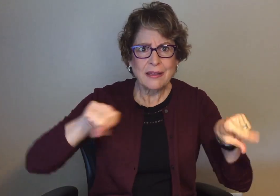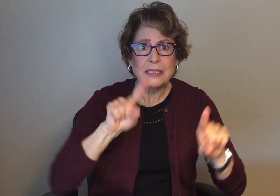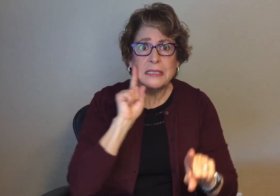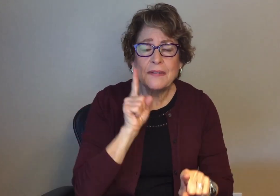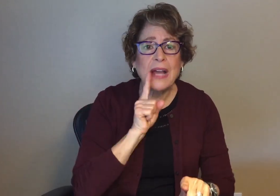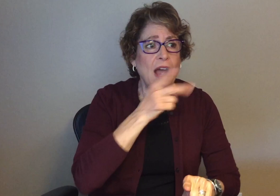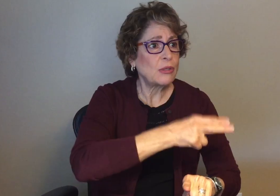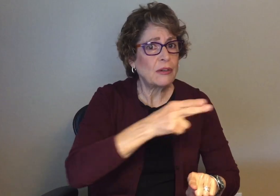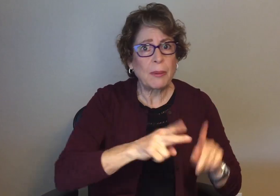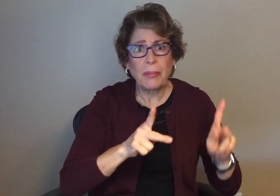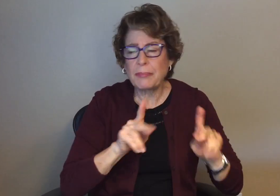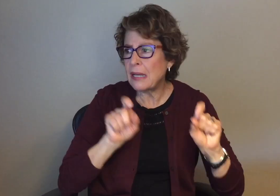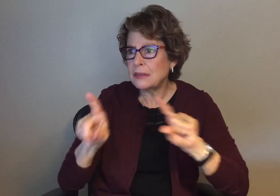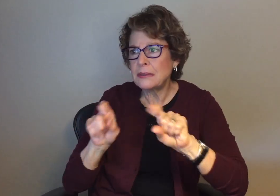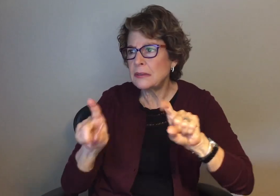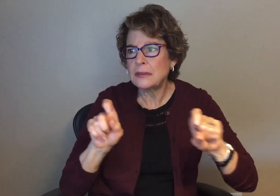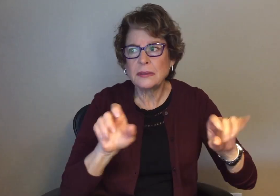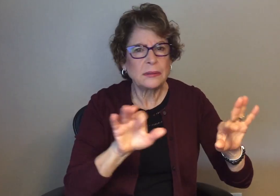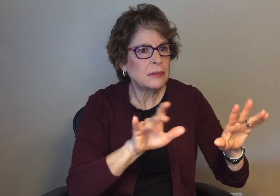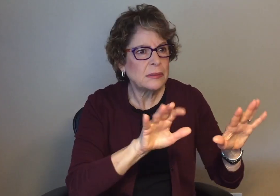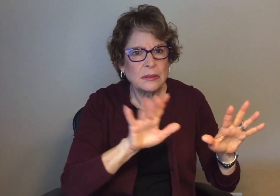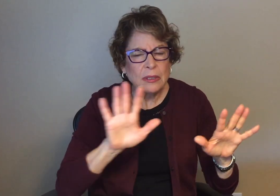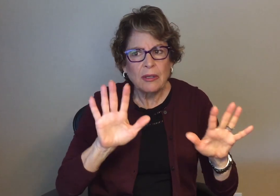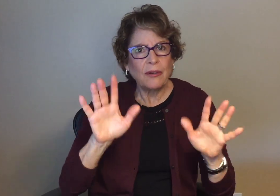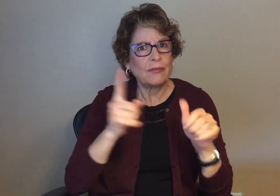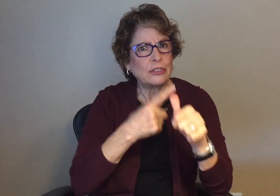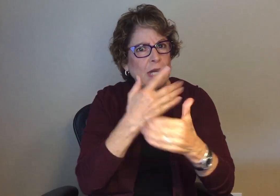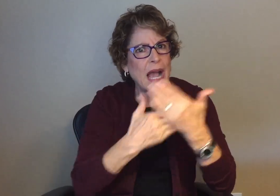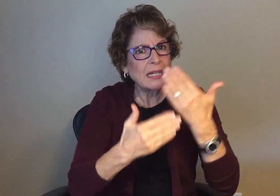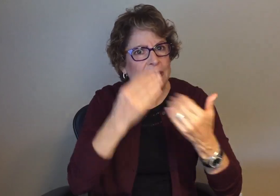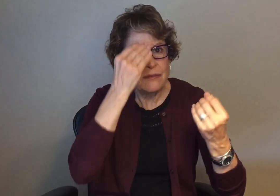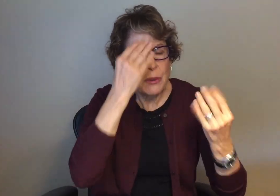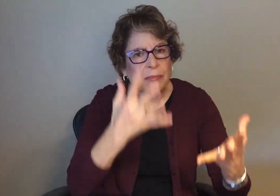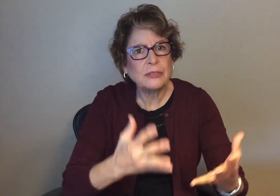deaf and hard of hearing people first hand;